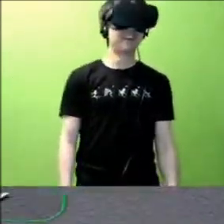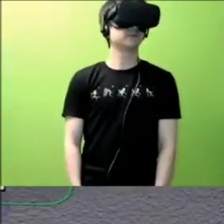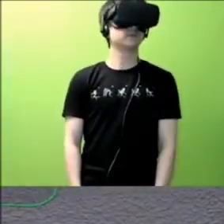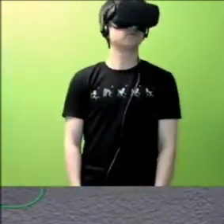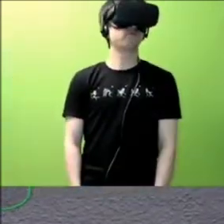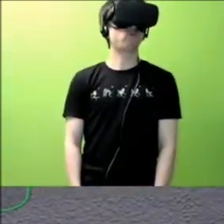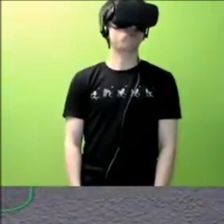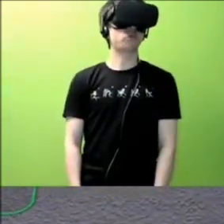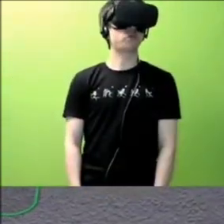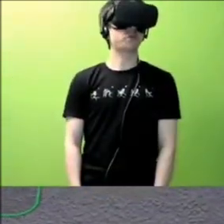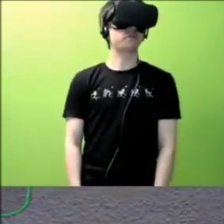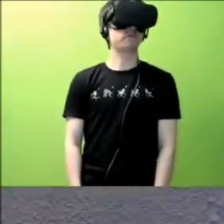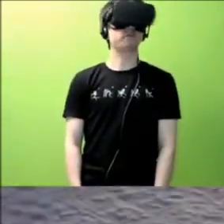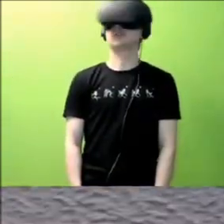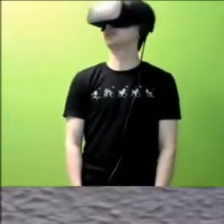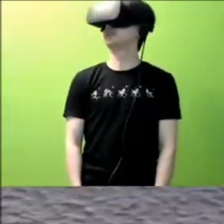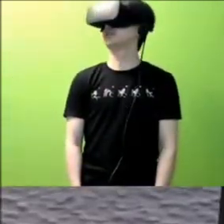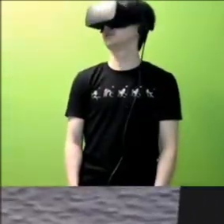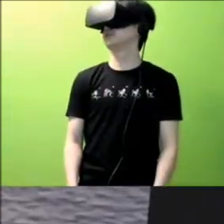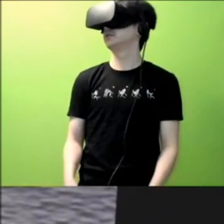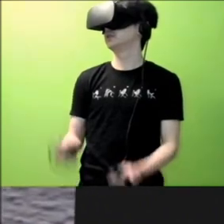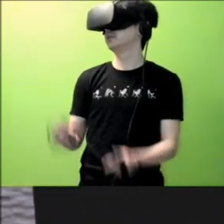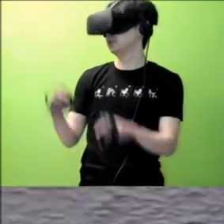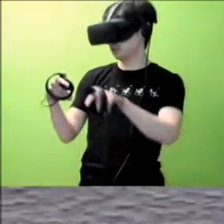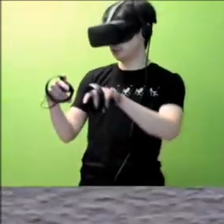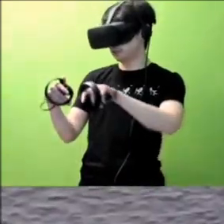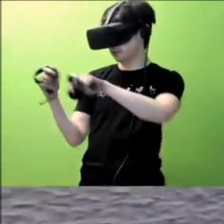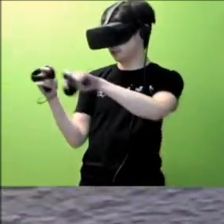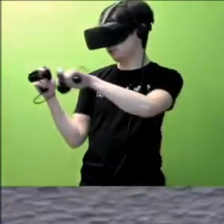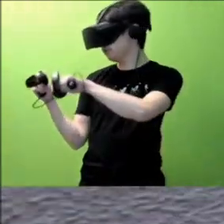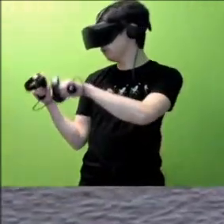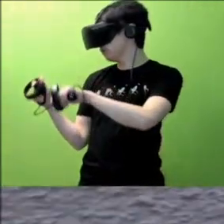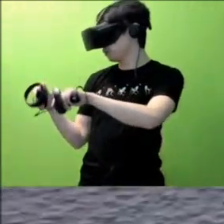Leave